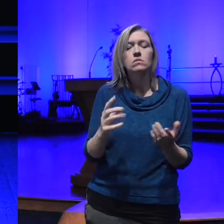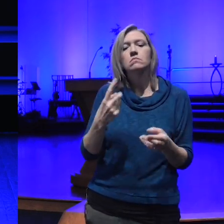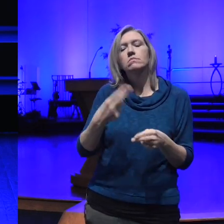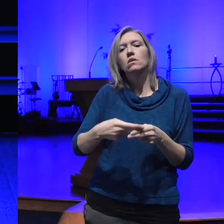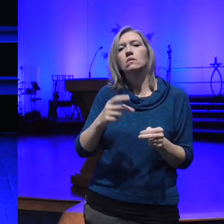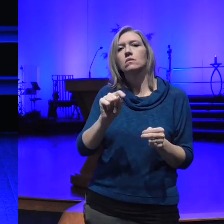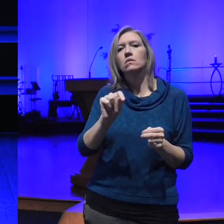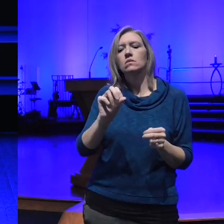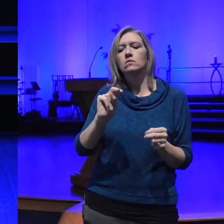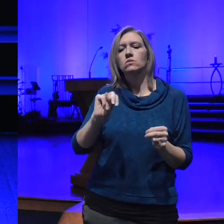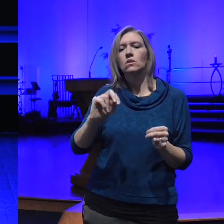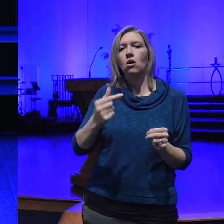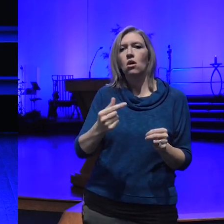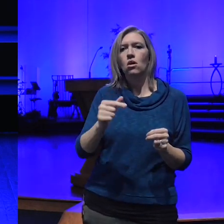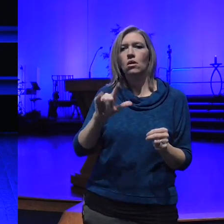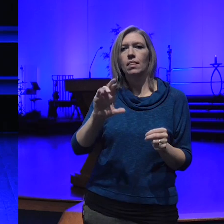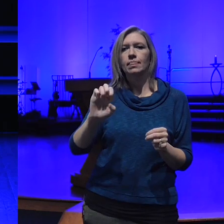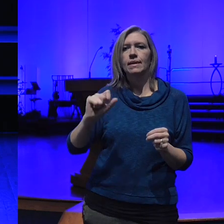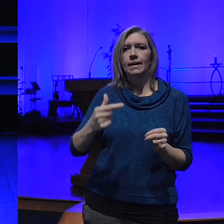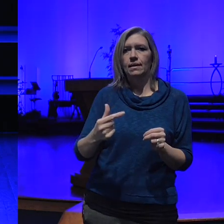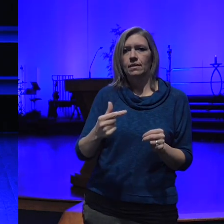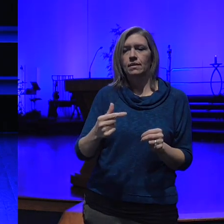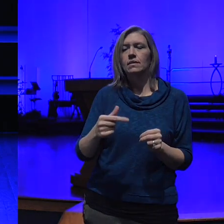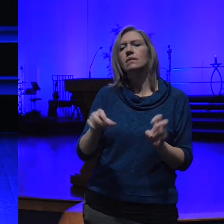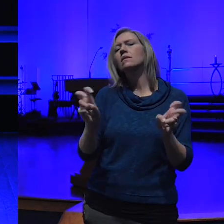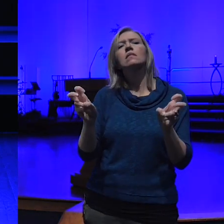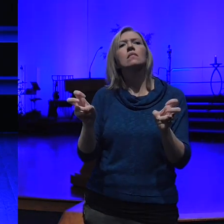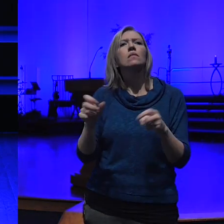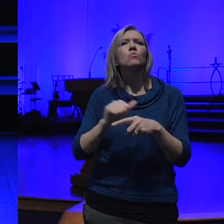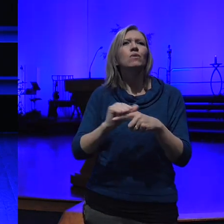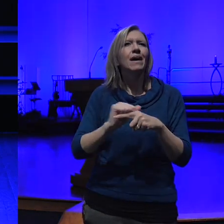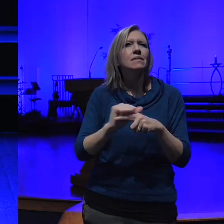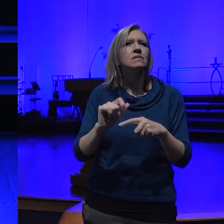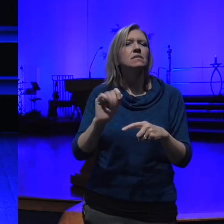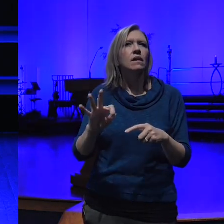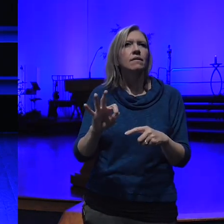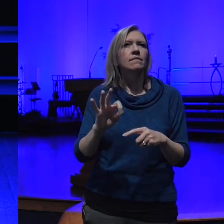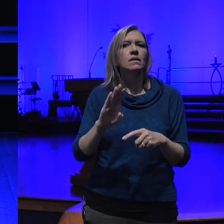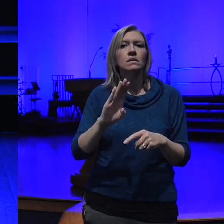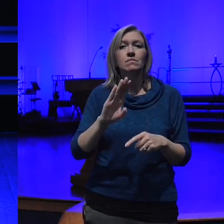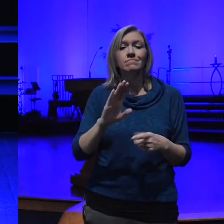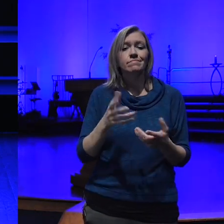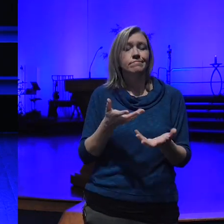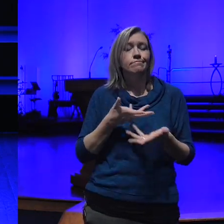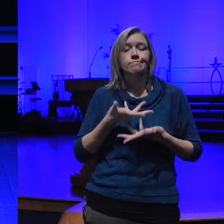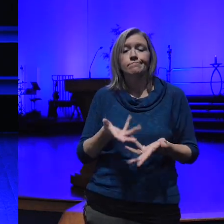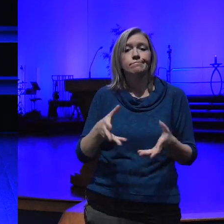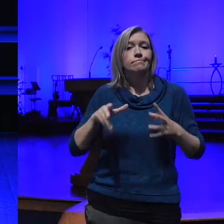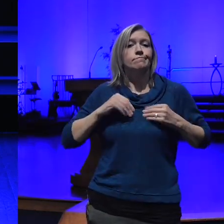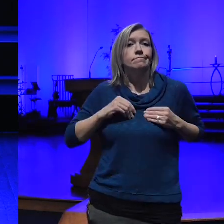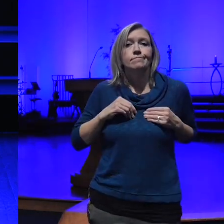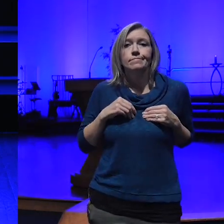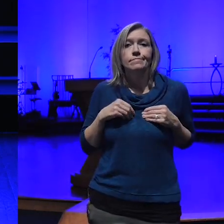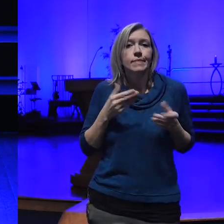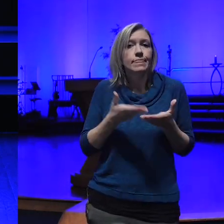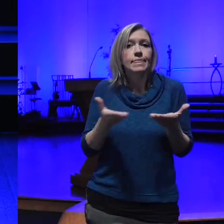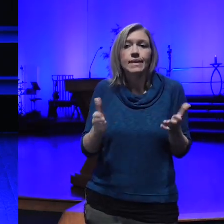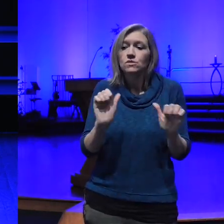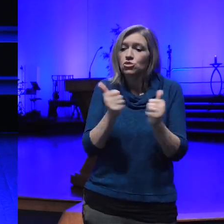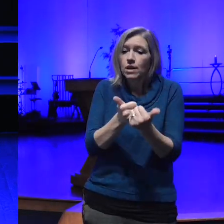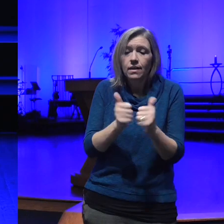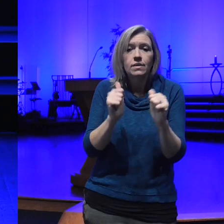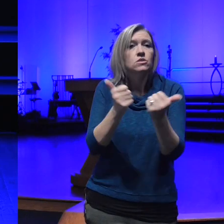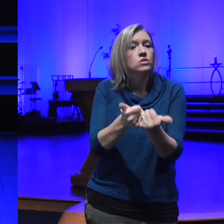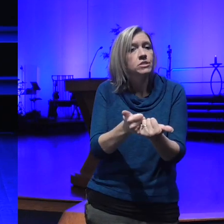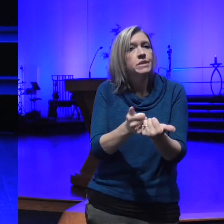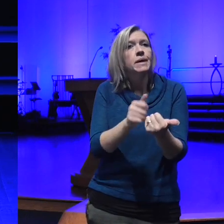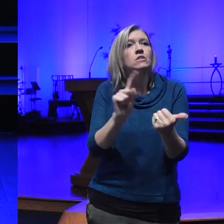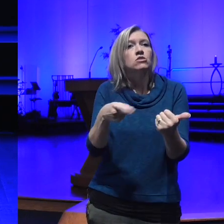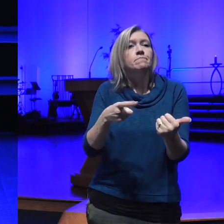the practice of literally just being with that which is challenging and breathing it in taking